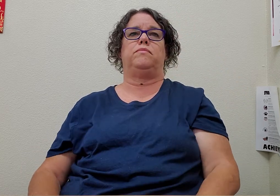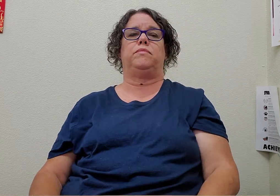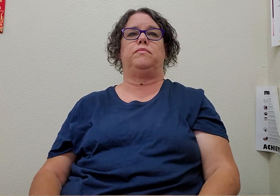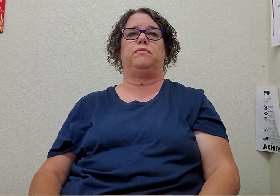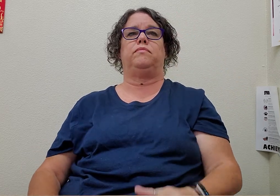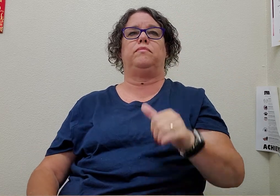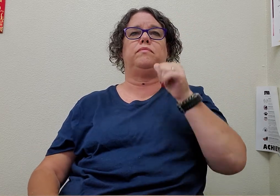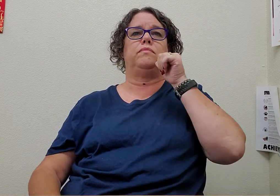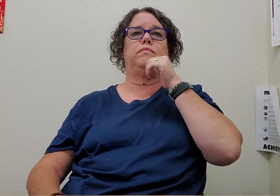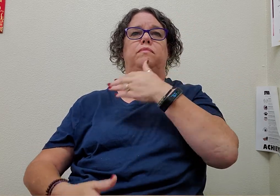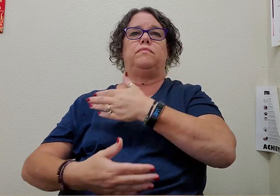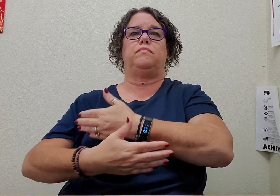daughter